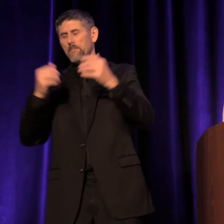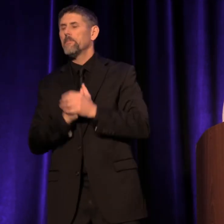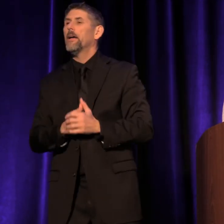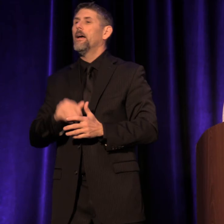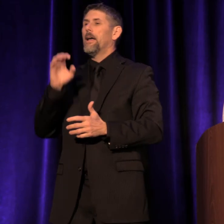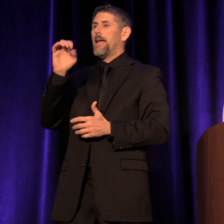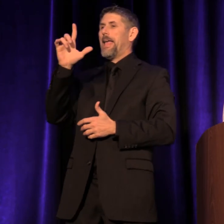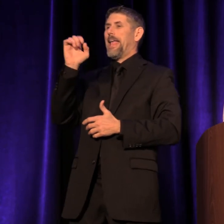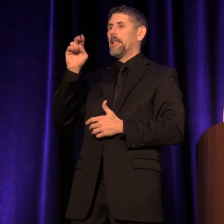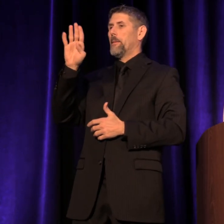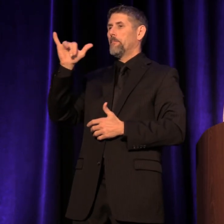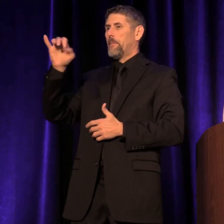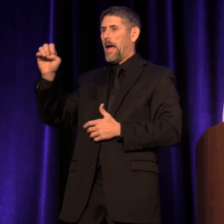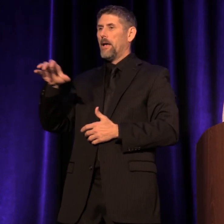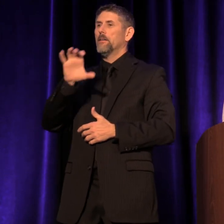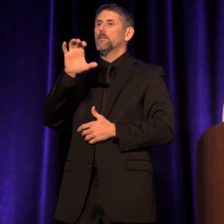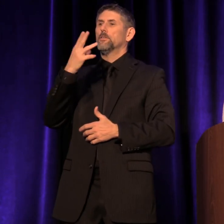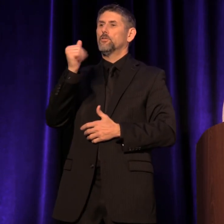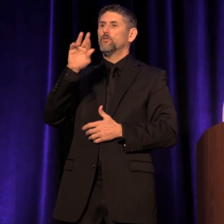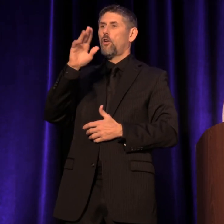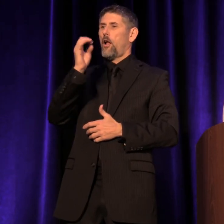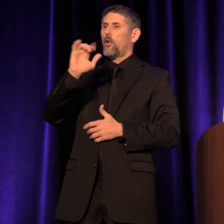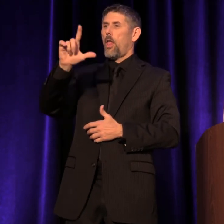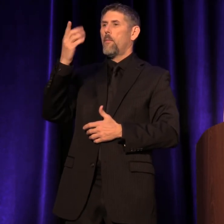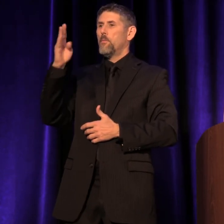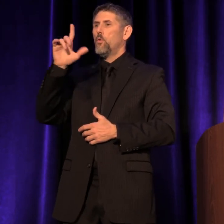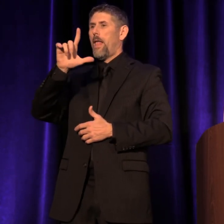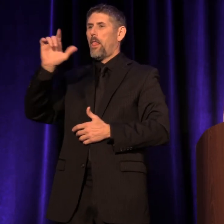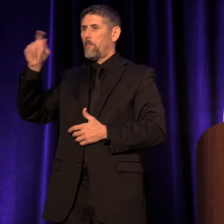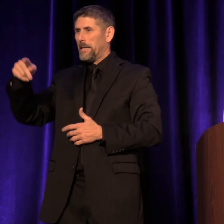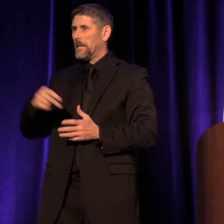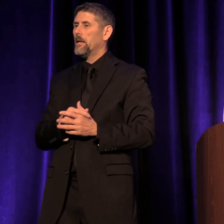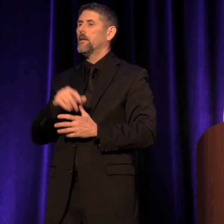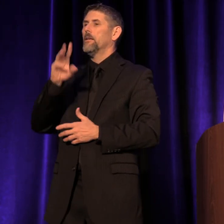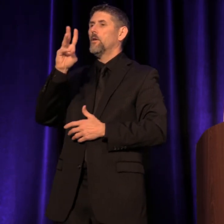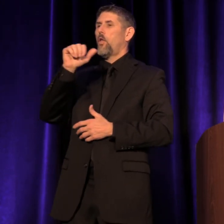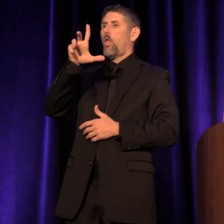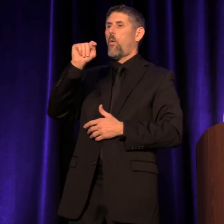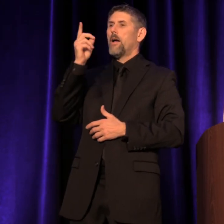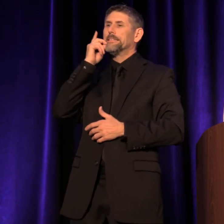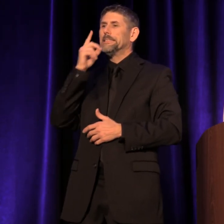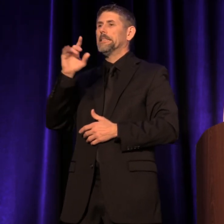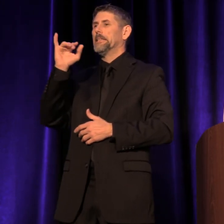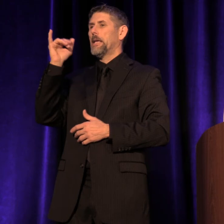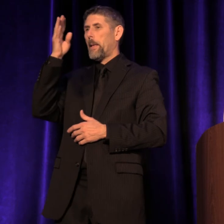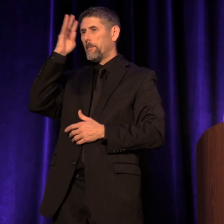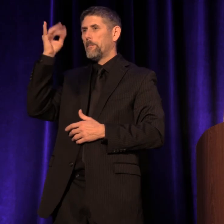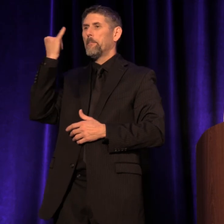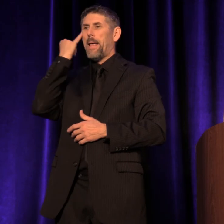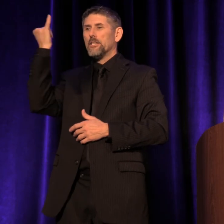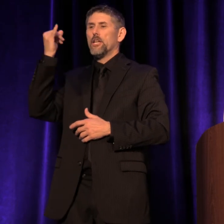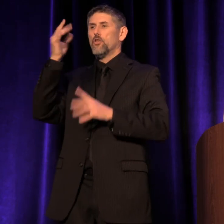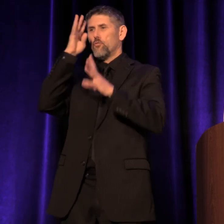Ellyn Bye, Charcoalblue LLP, Walt Disney Imagineering Creative Entertainment,